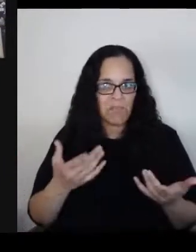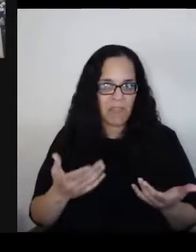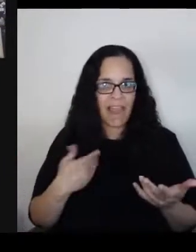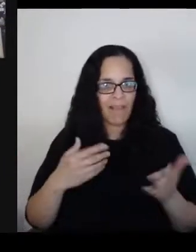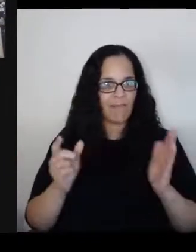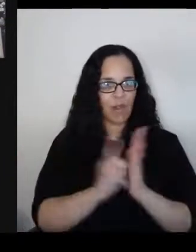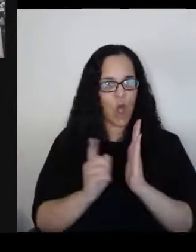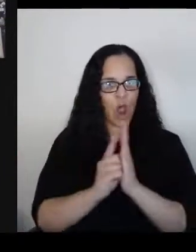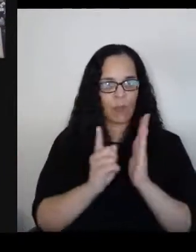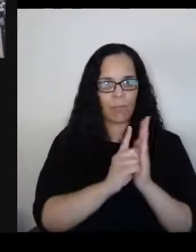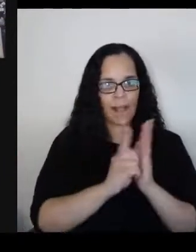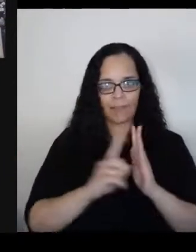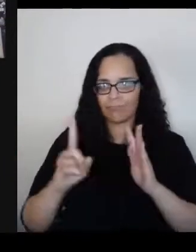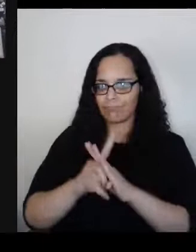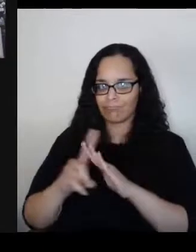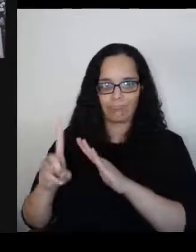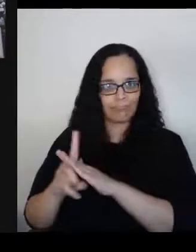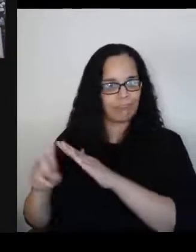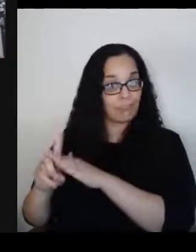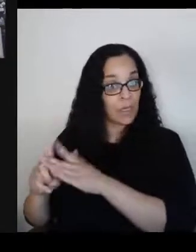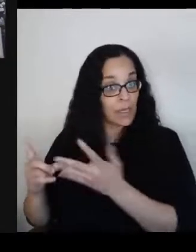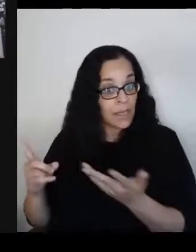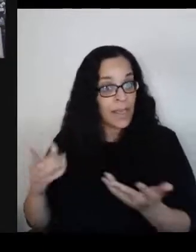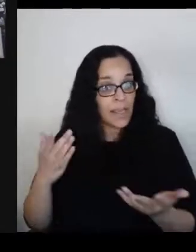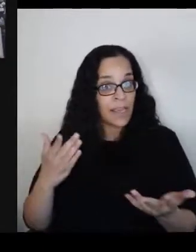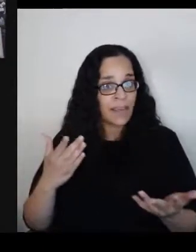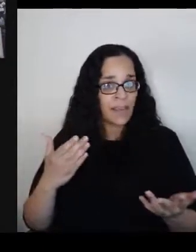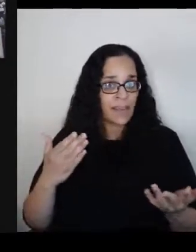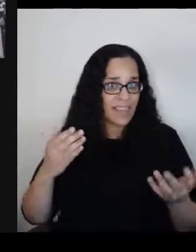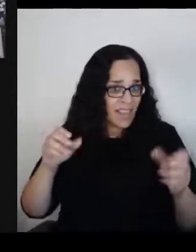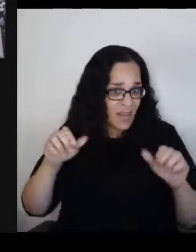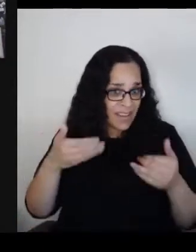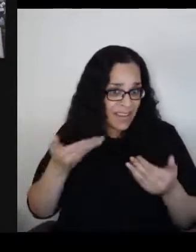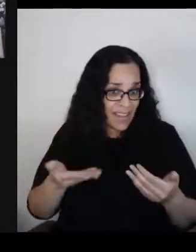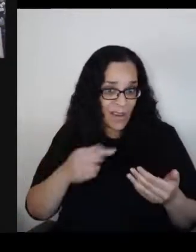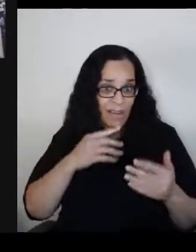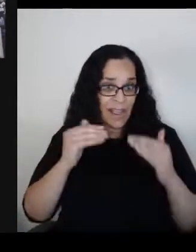between imagining, acting, allowing space for uncertainty?